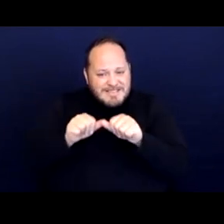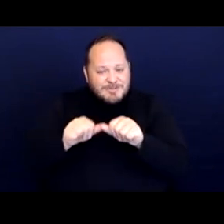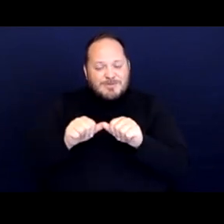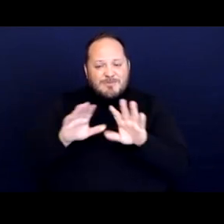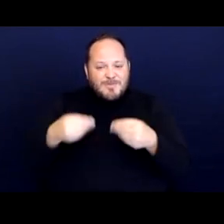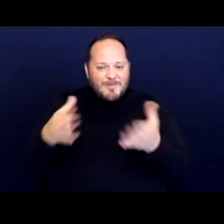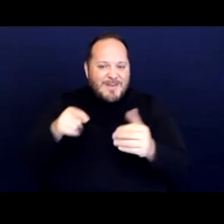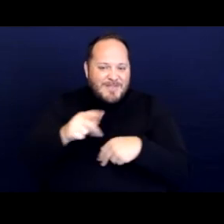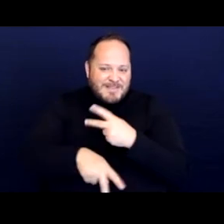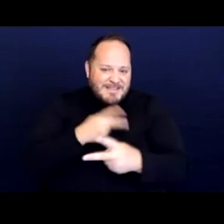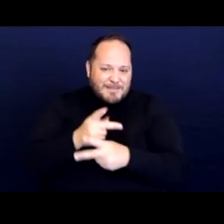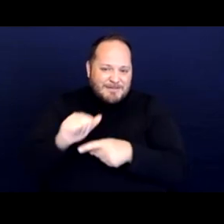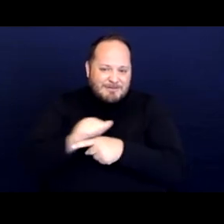of trainings in the future.